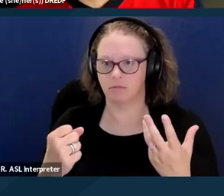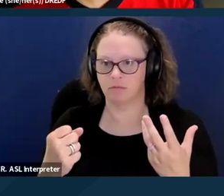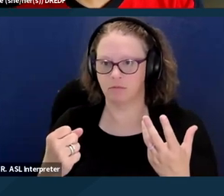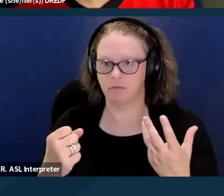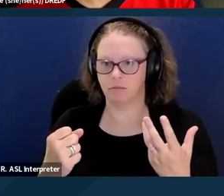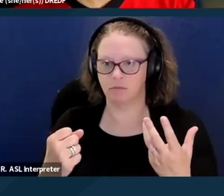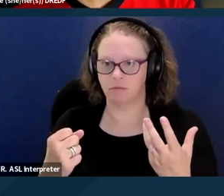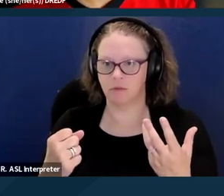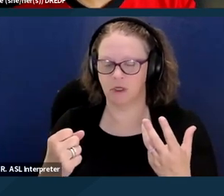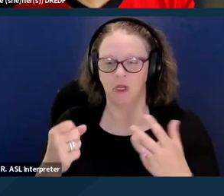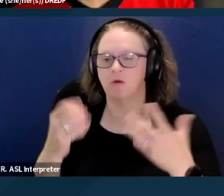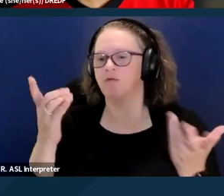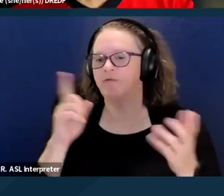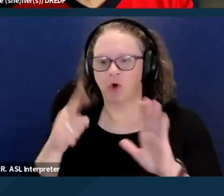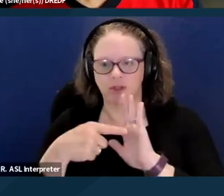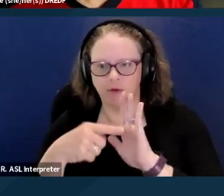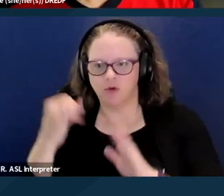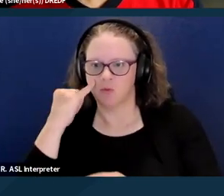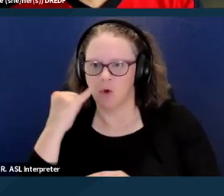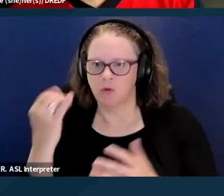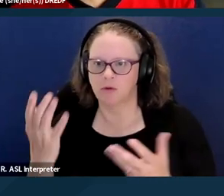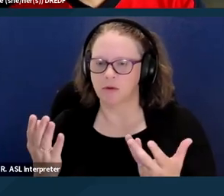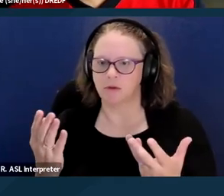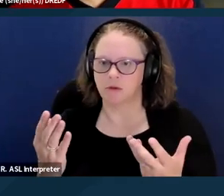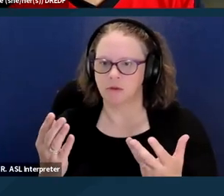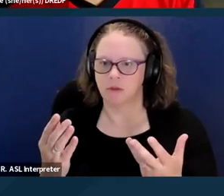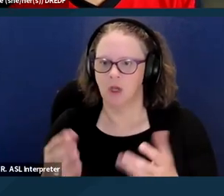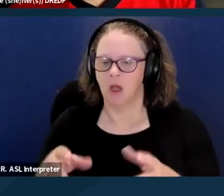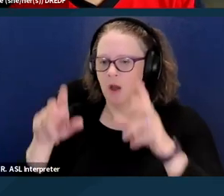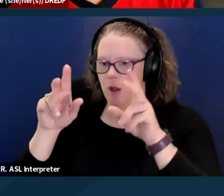you know, if a member is found inebriated in some way,